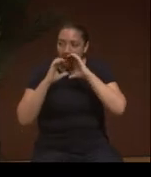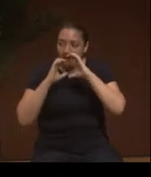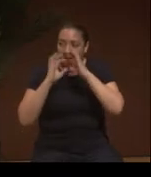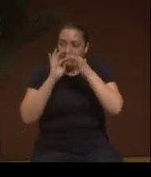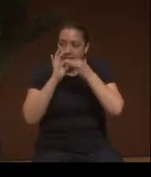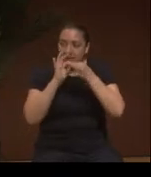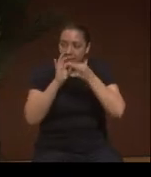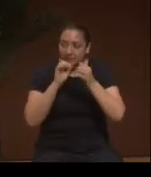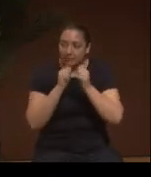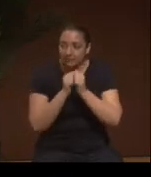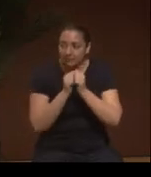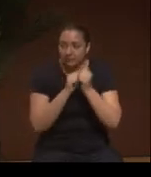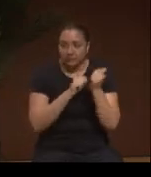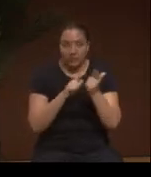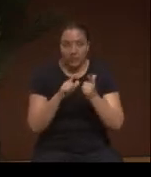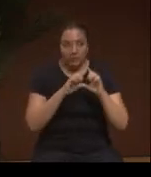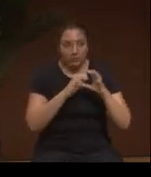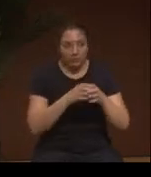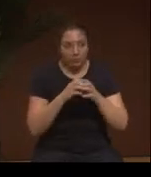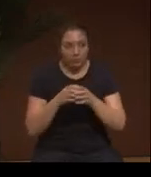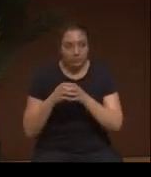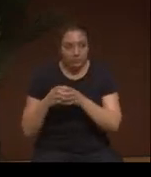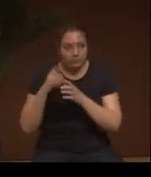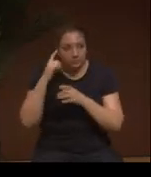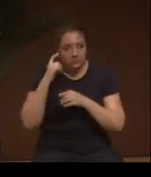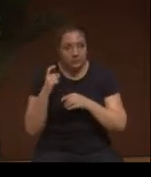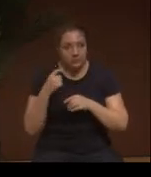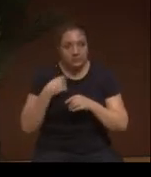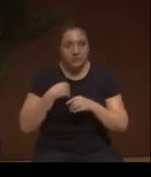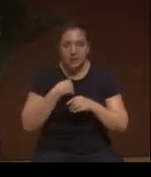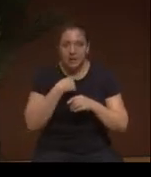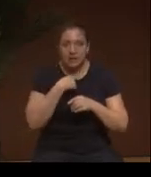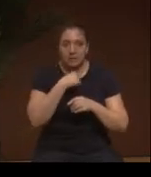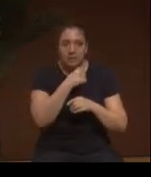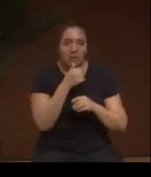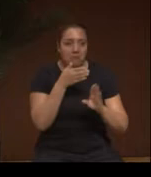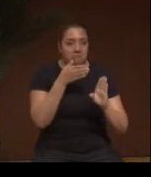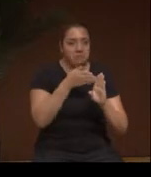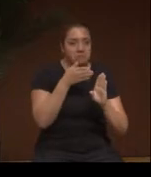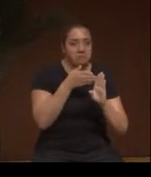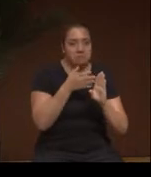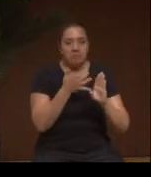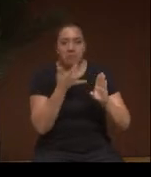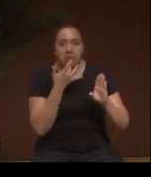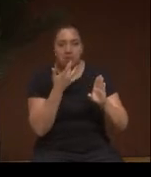with just about all the groups because I don't play favorites.